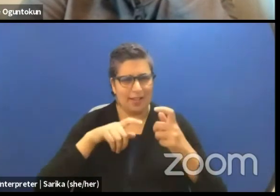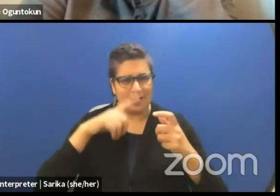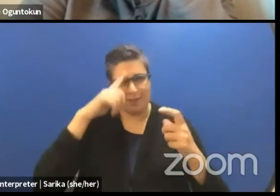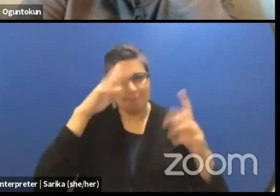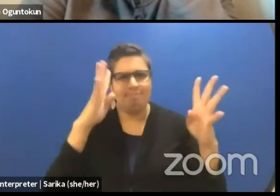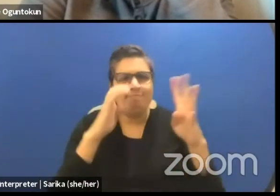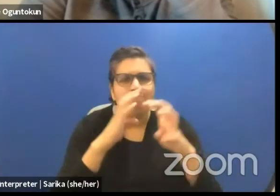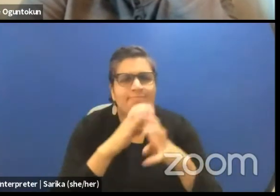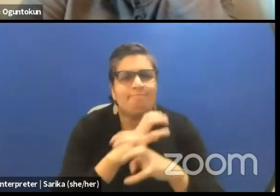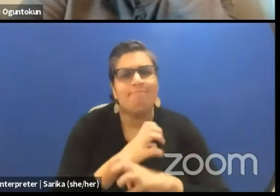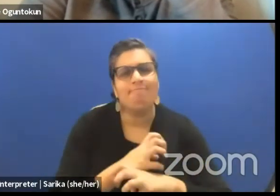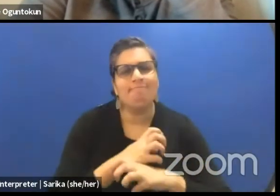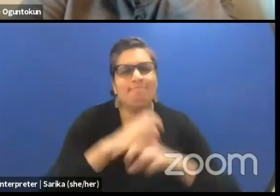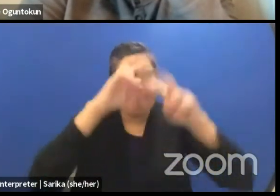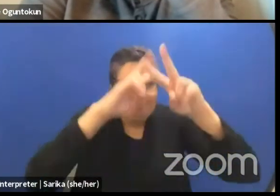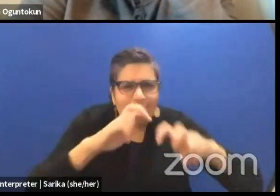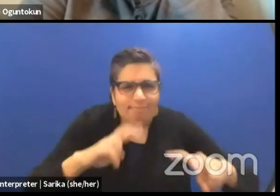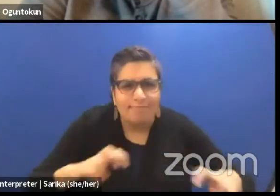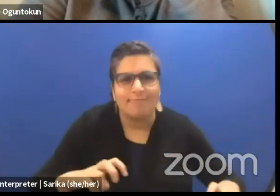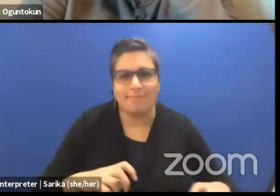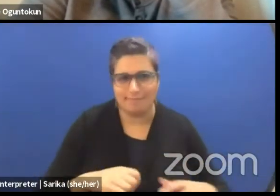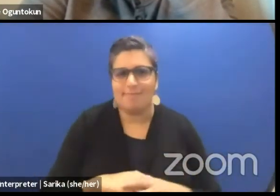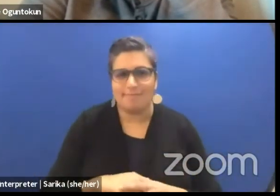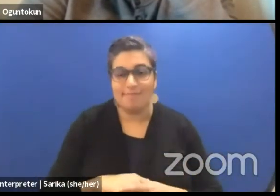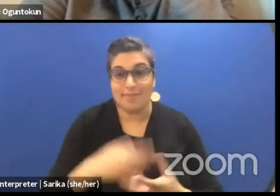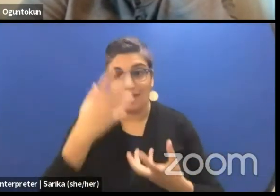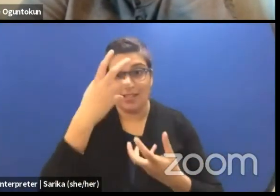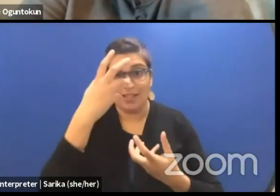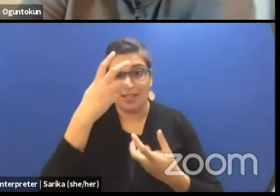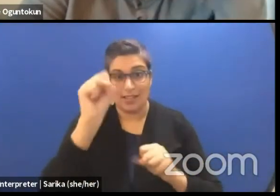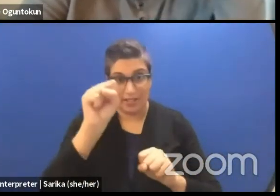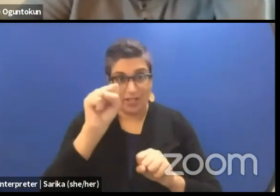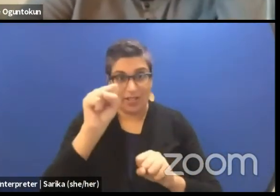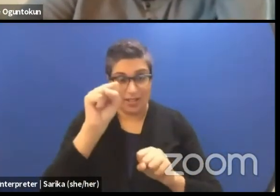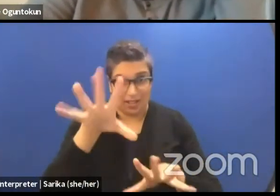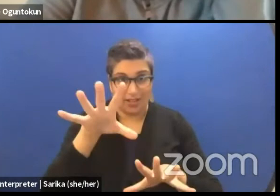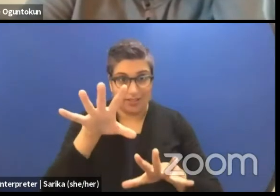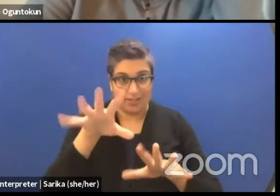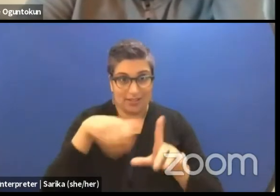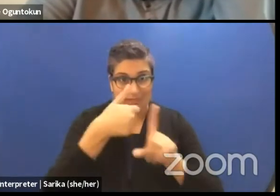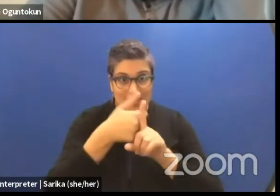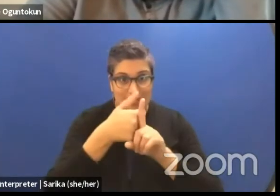and unpacking of whether decolonizing itself and dramaturgy itself.